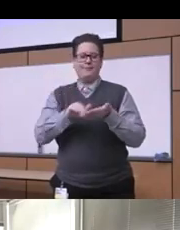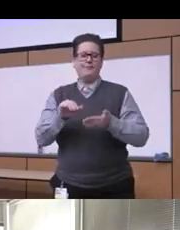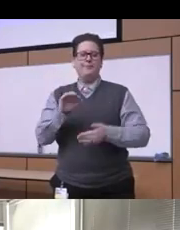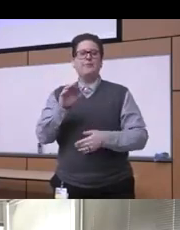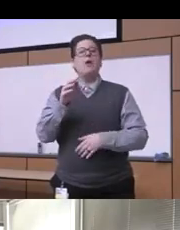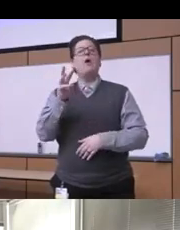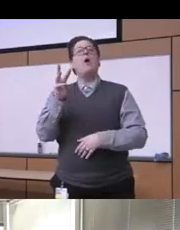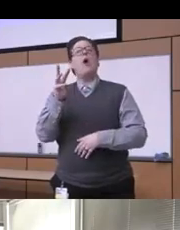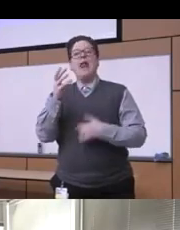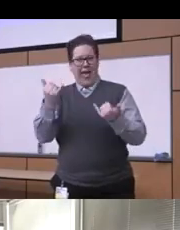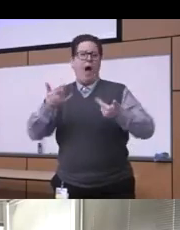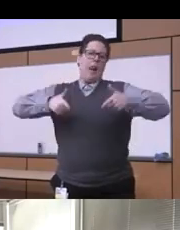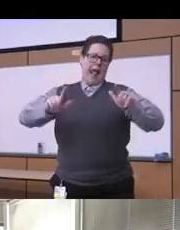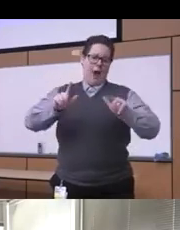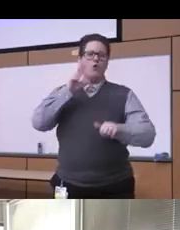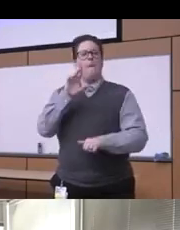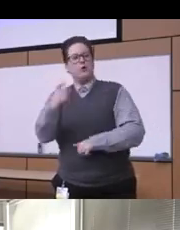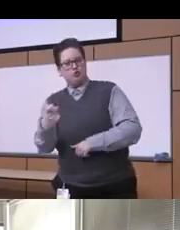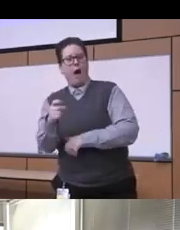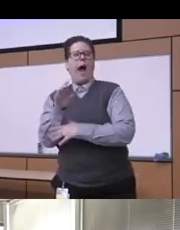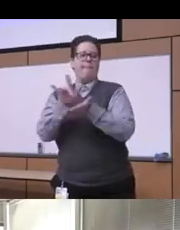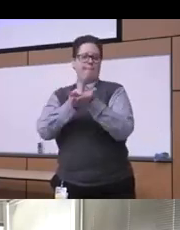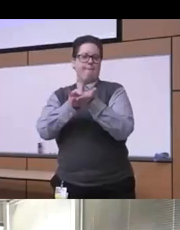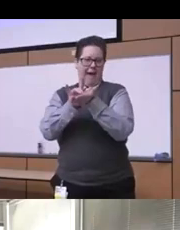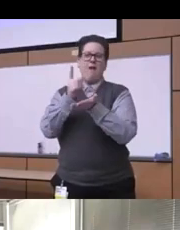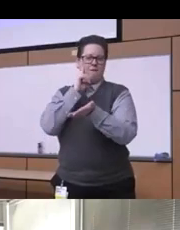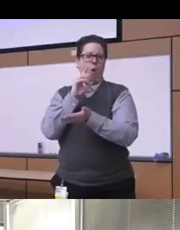the buprenorphine you know obviously we're really moving in the right directions but the question